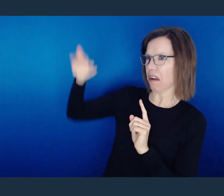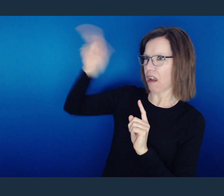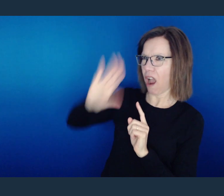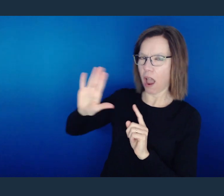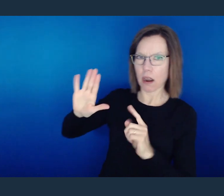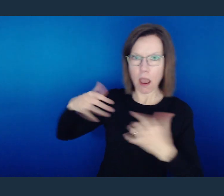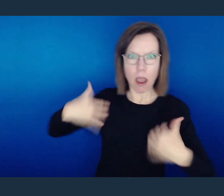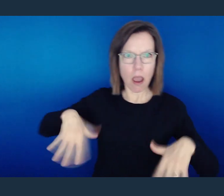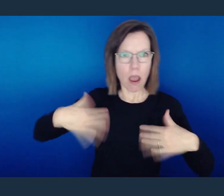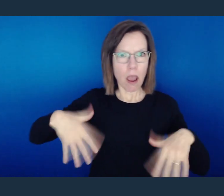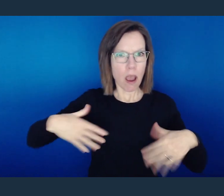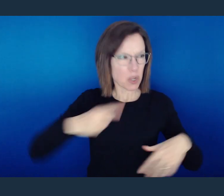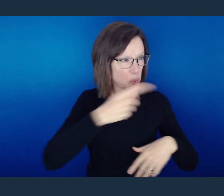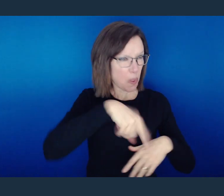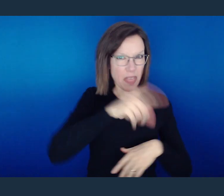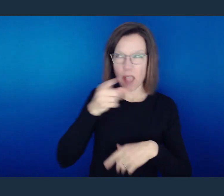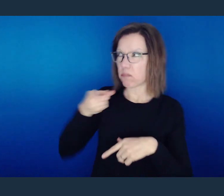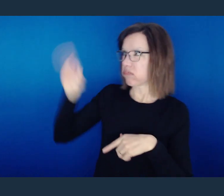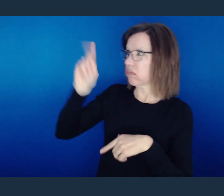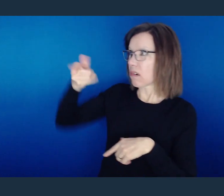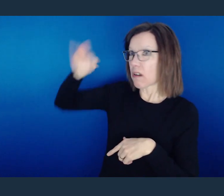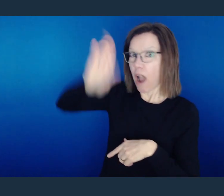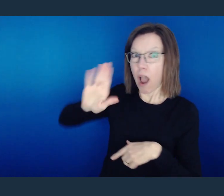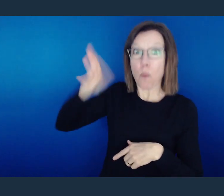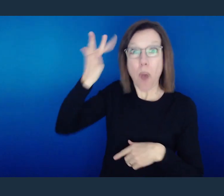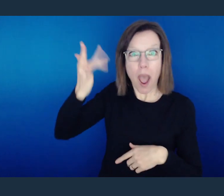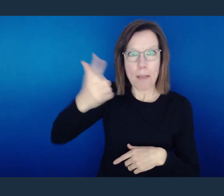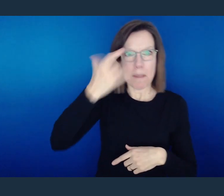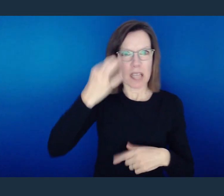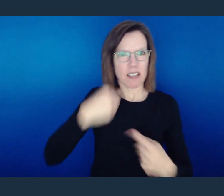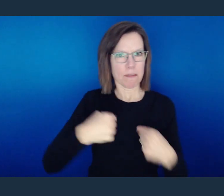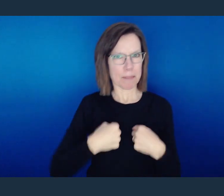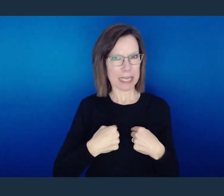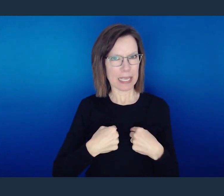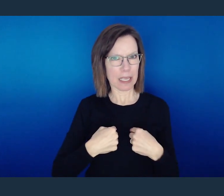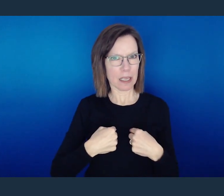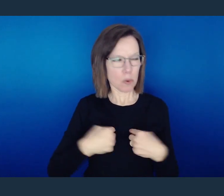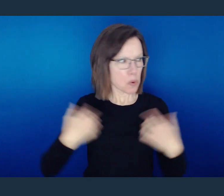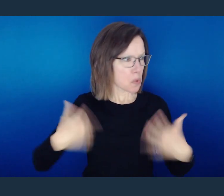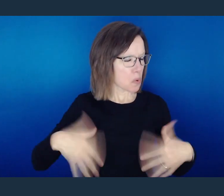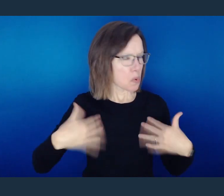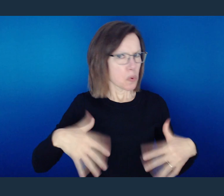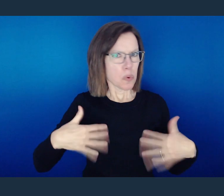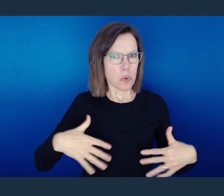And what happens there is that they are now blaspheming or slandering the name of God on your account.